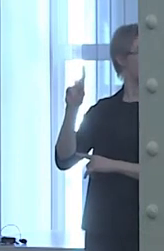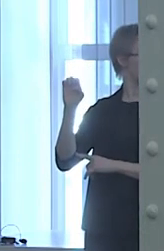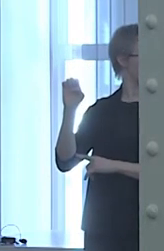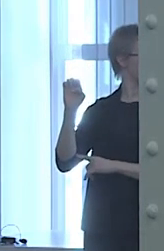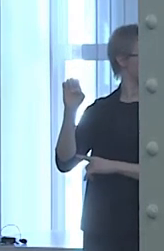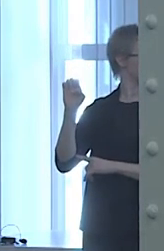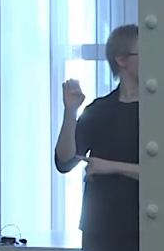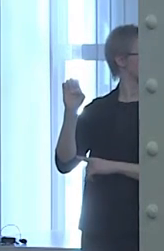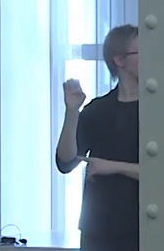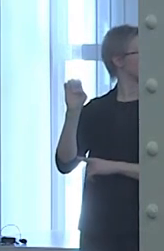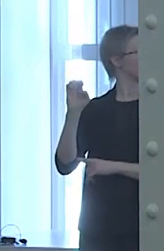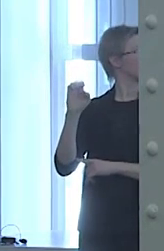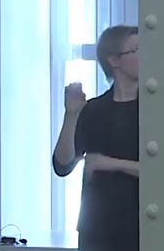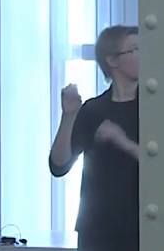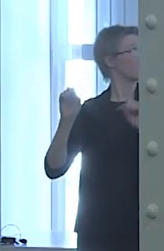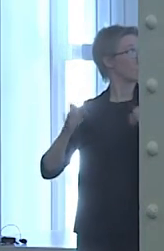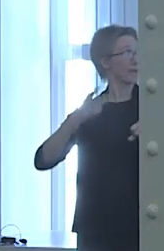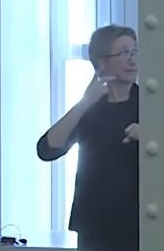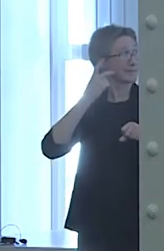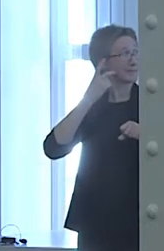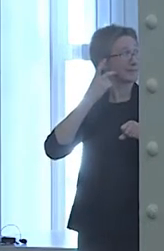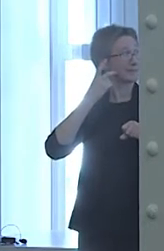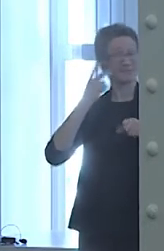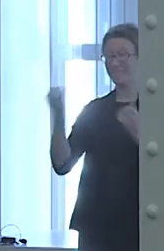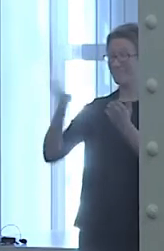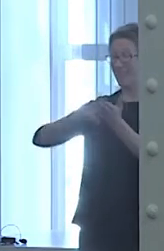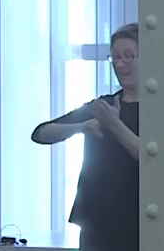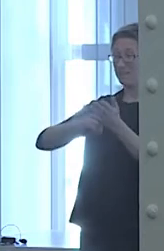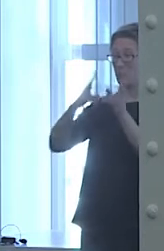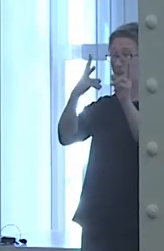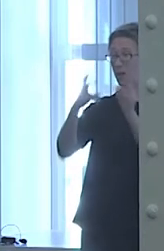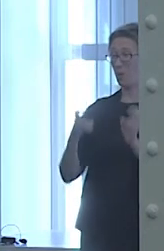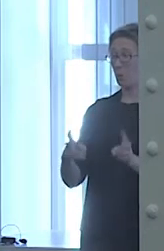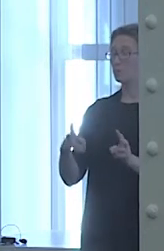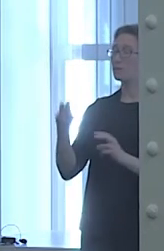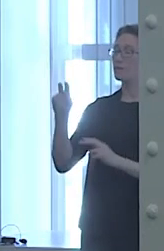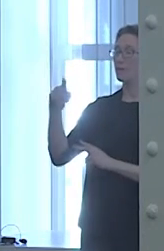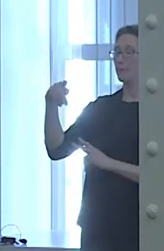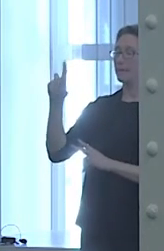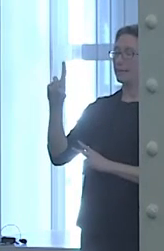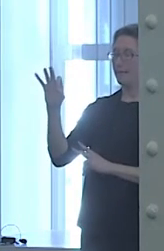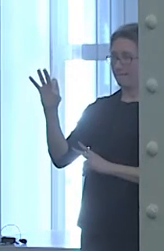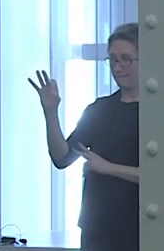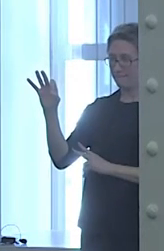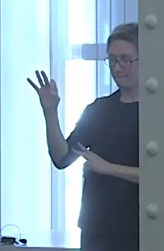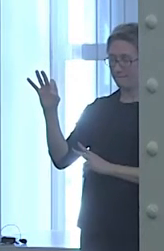to download this free PDF. The PDF comes with the top 10 tricks